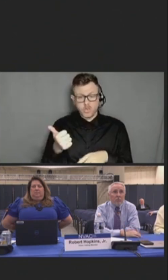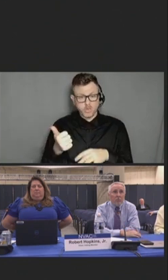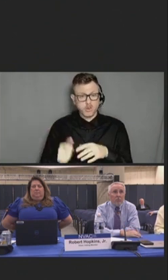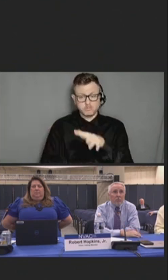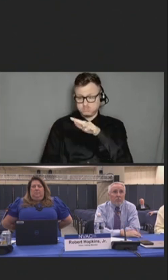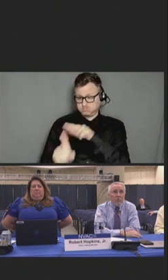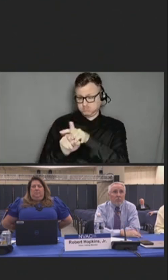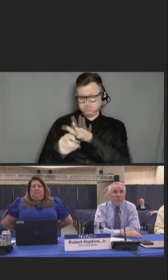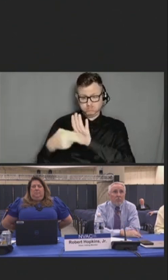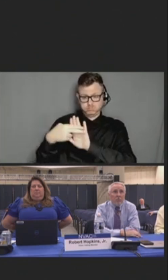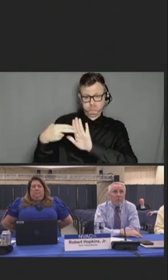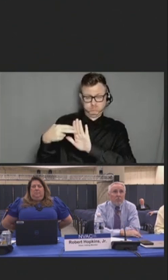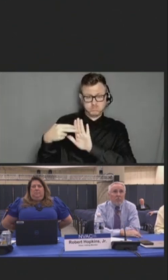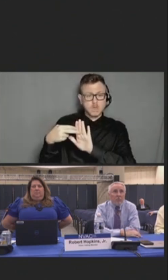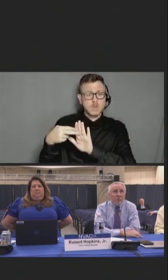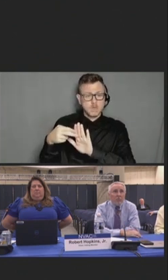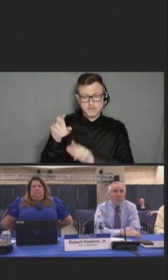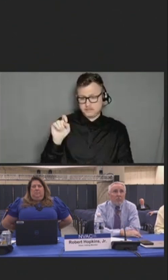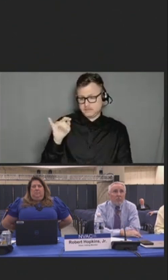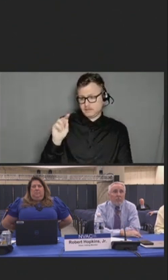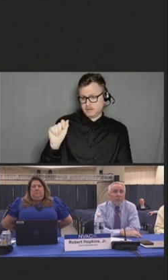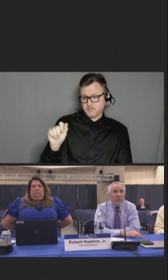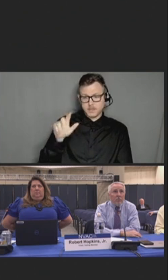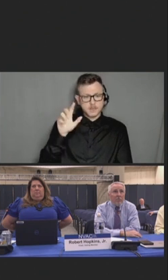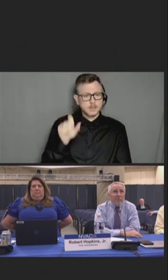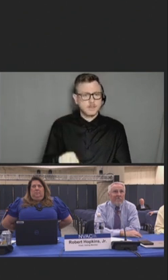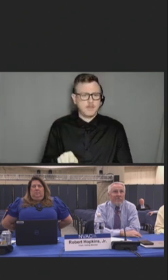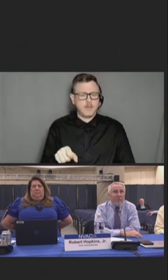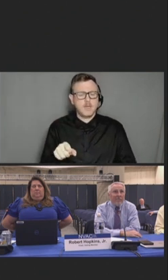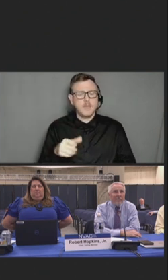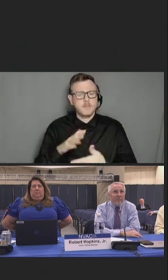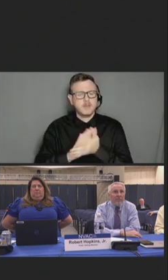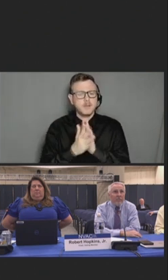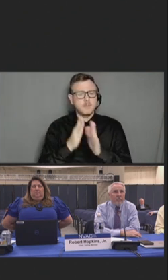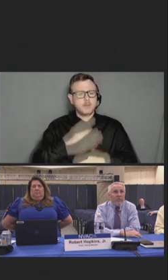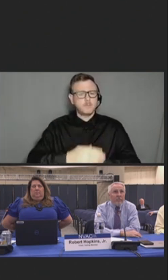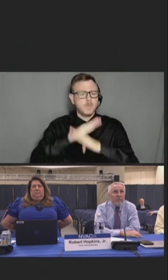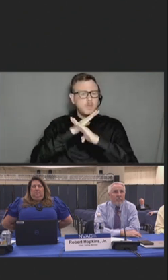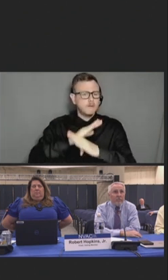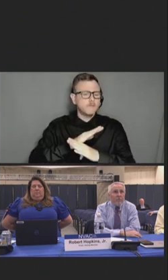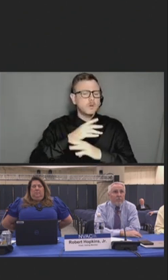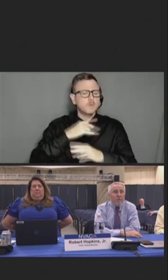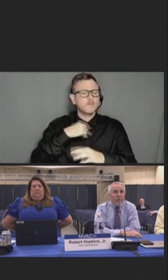In this form, stigma can act as a barrier to seeking mental health services.